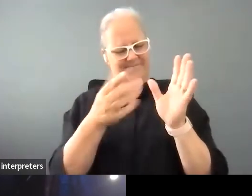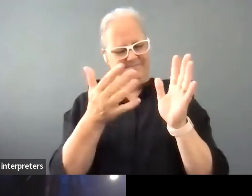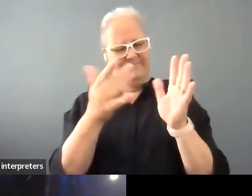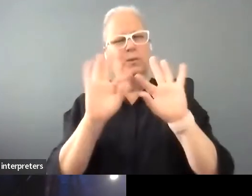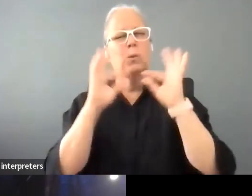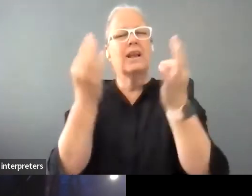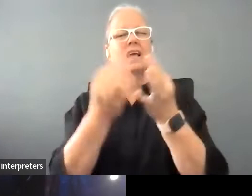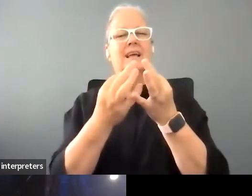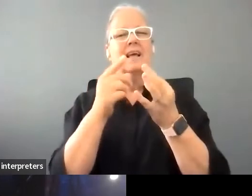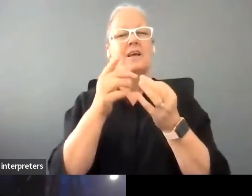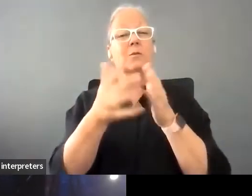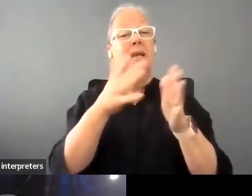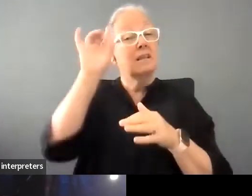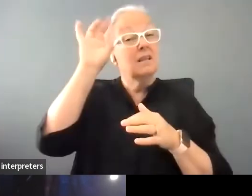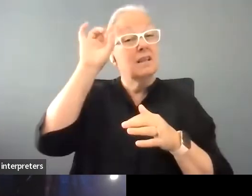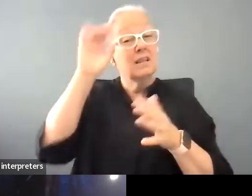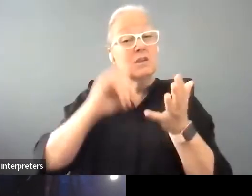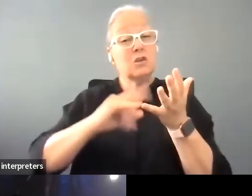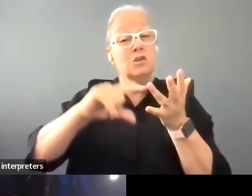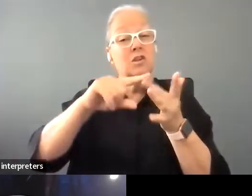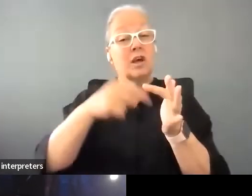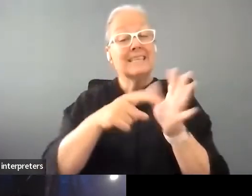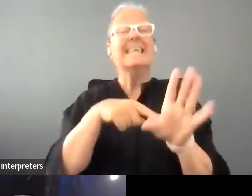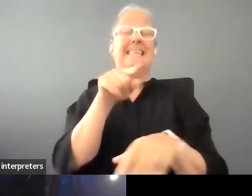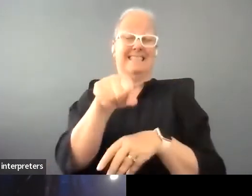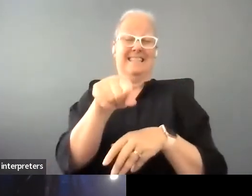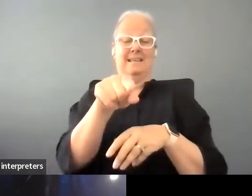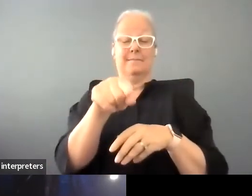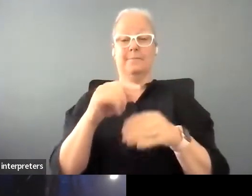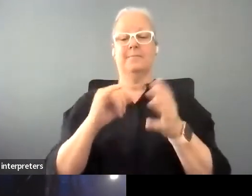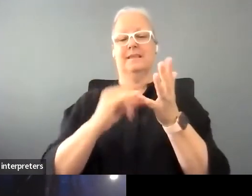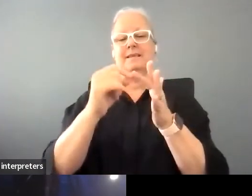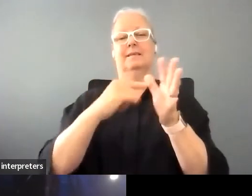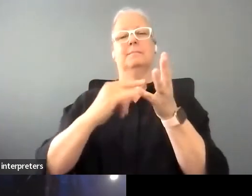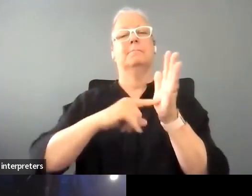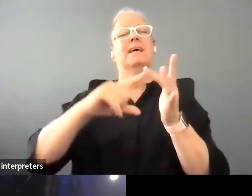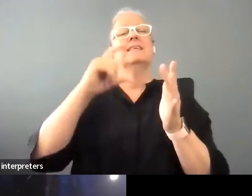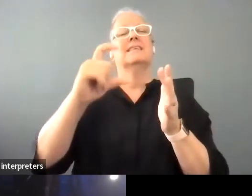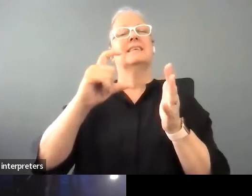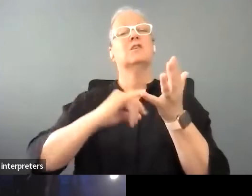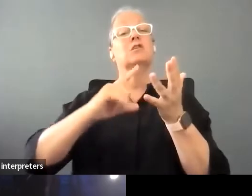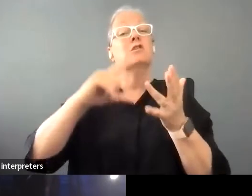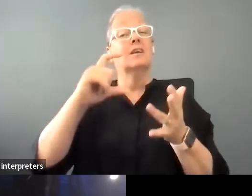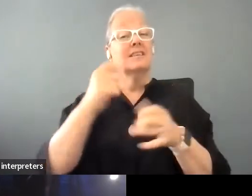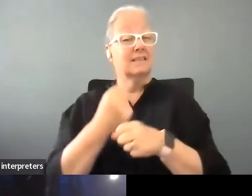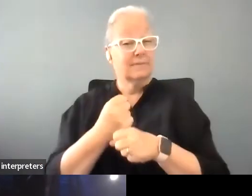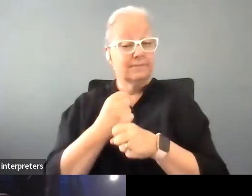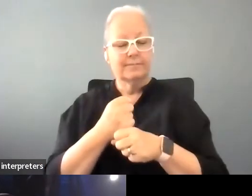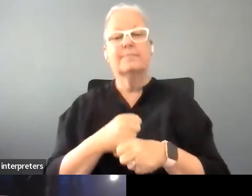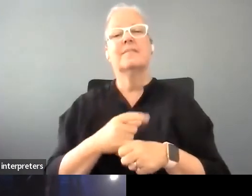spastic society wasn't it? Yeah and and they're the spastic society that were still doing uh so-called